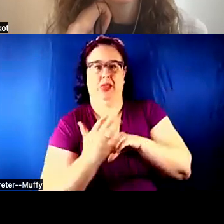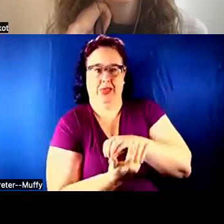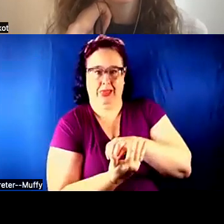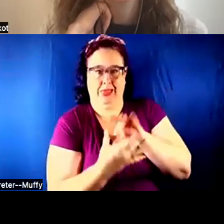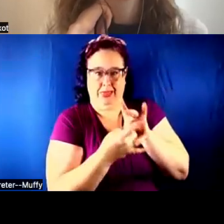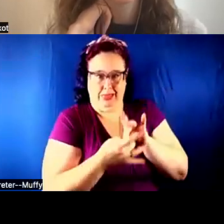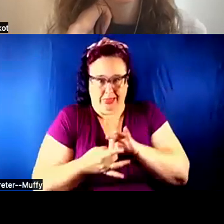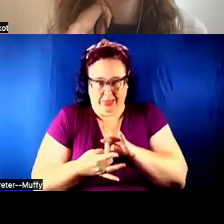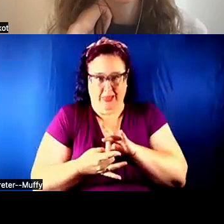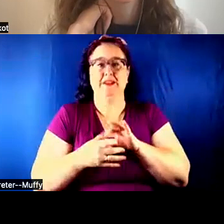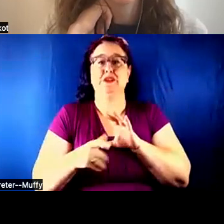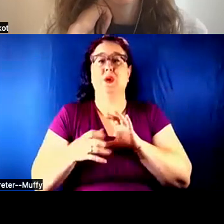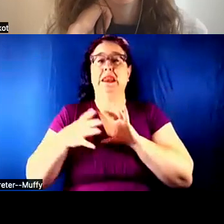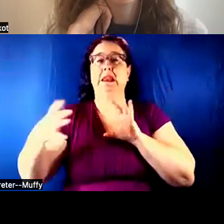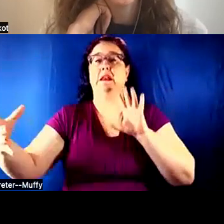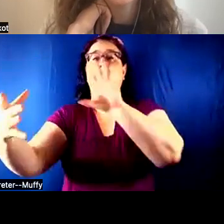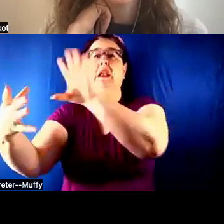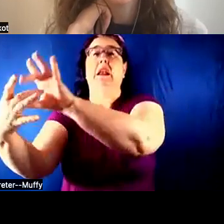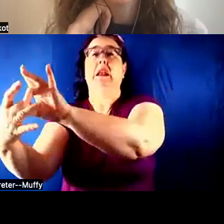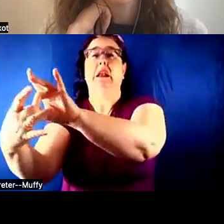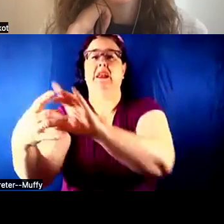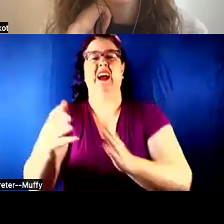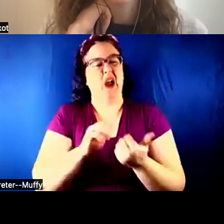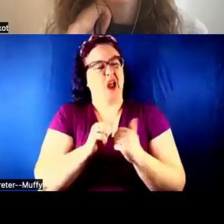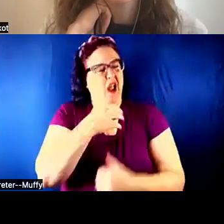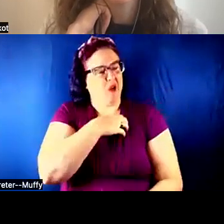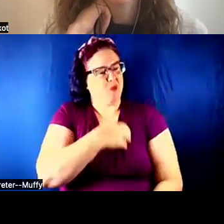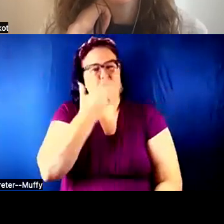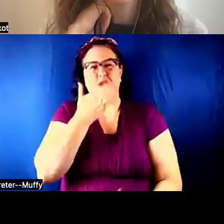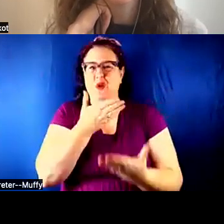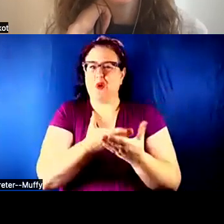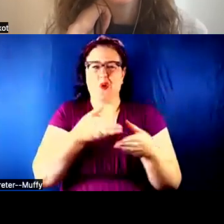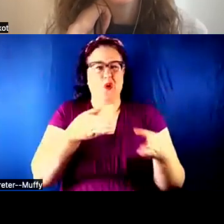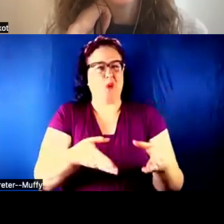which is sad. I really wish there was just listserv, send out an email.